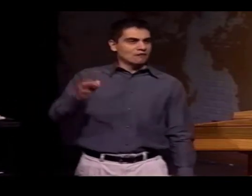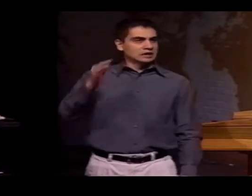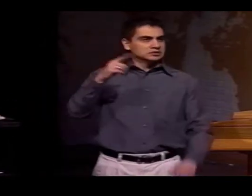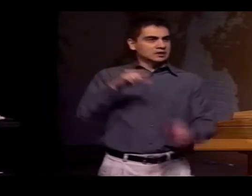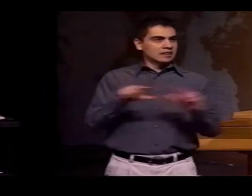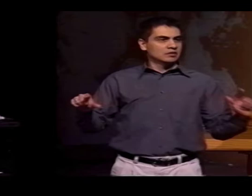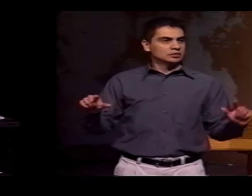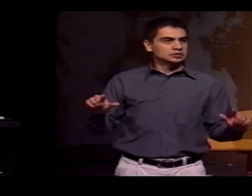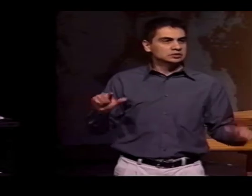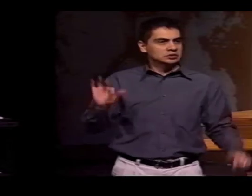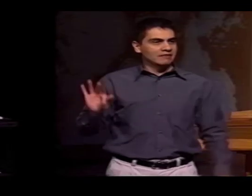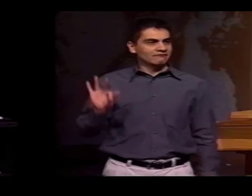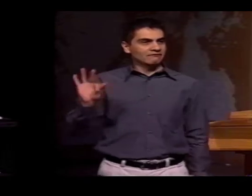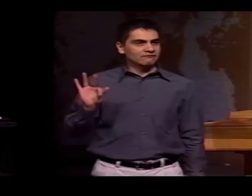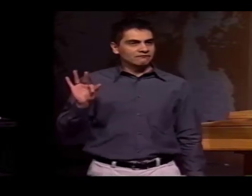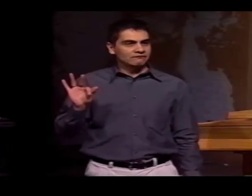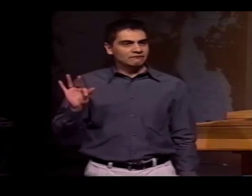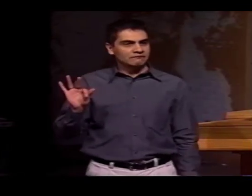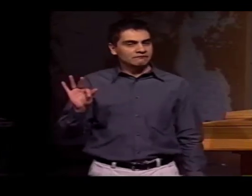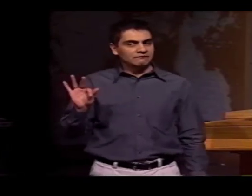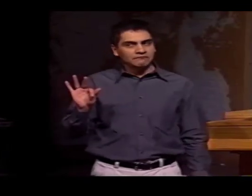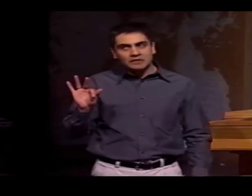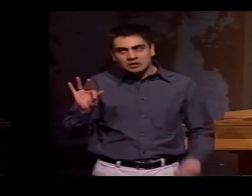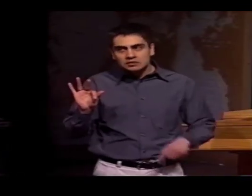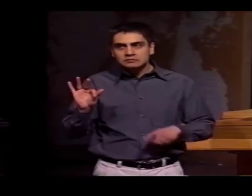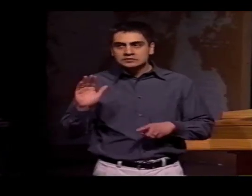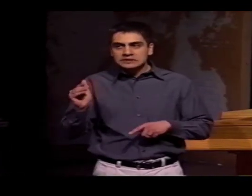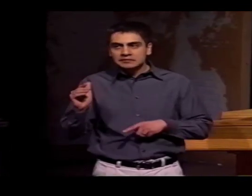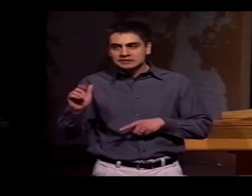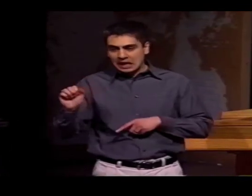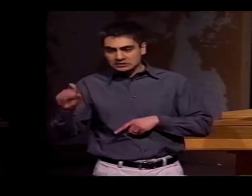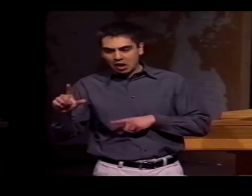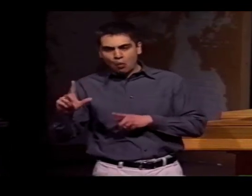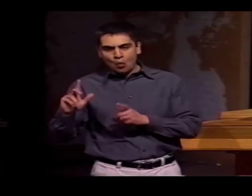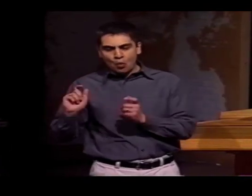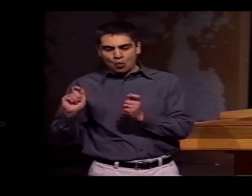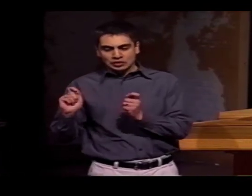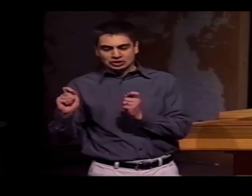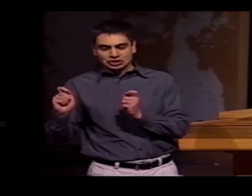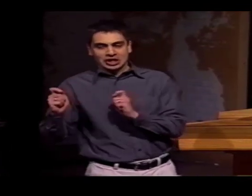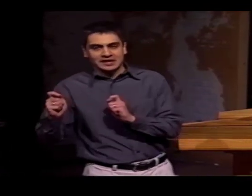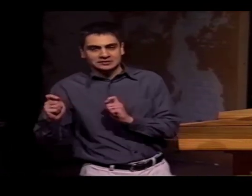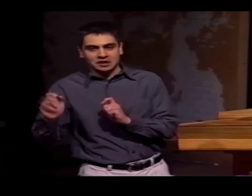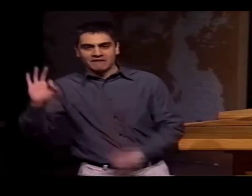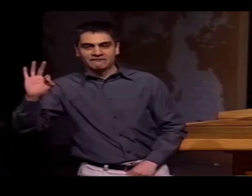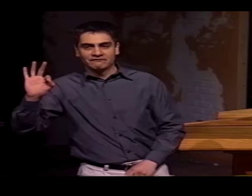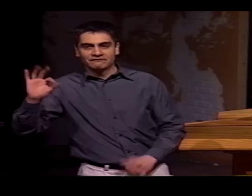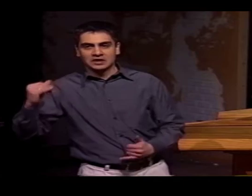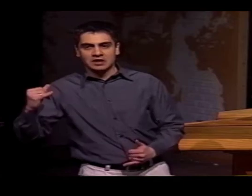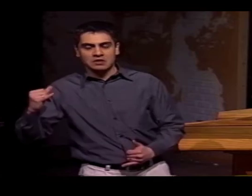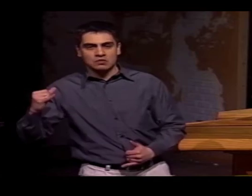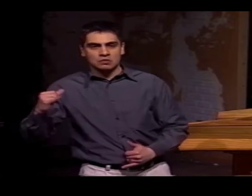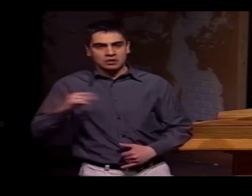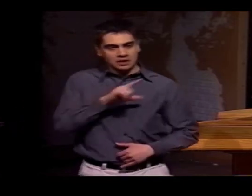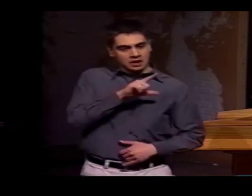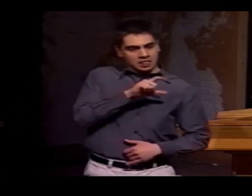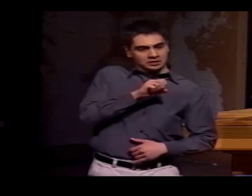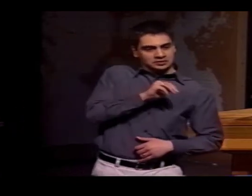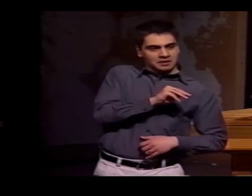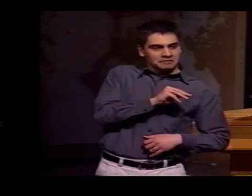OBVIOUSLY, YOU CAN SEE THE FRENCH ROOTS IN BOTH LANGUAGES. ASL MODIFIED...